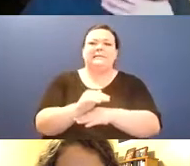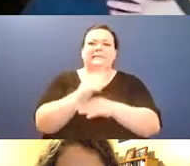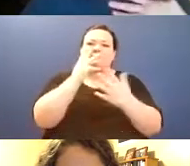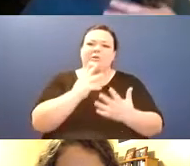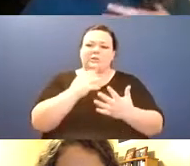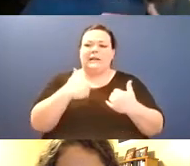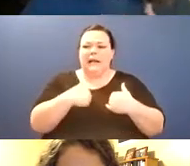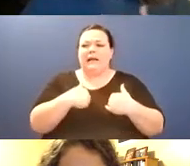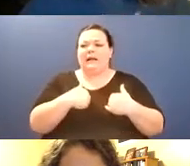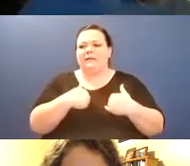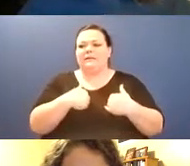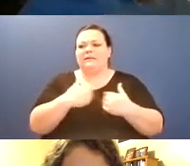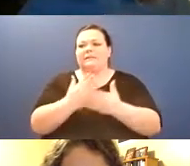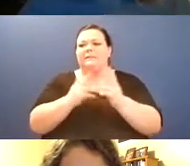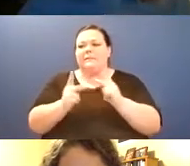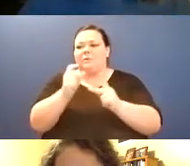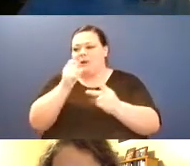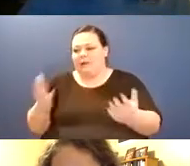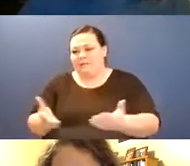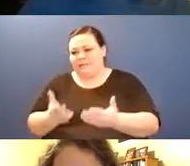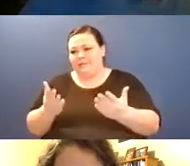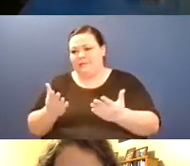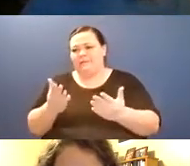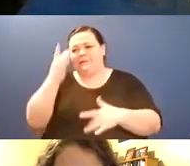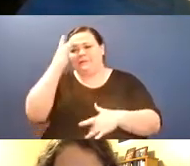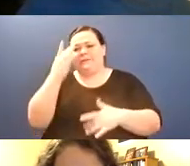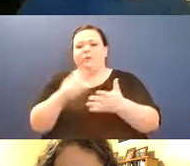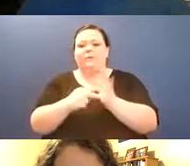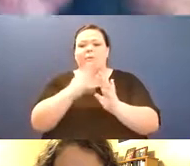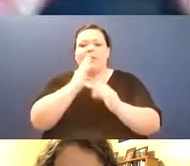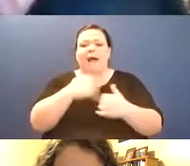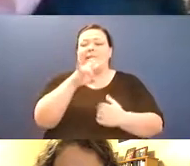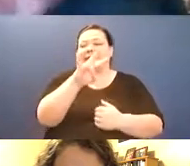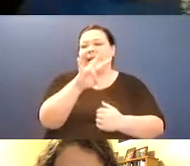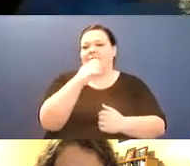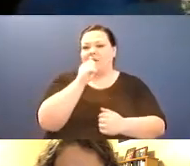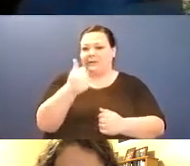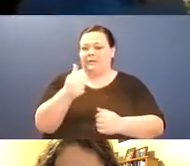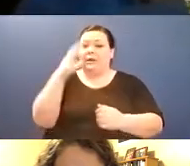Facebook, Twitter, Instagram, and we also pay all of our featured readers, so we're taking